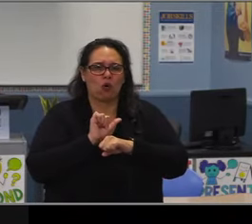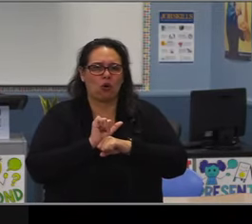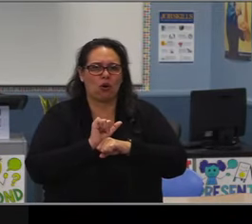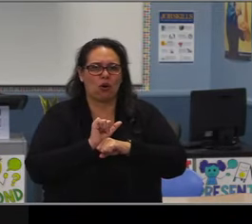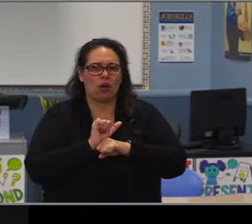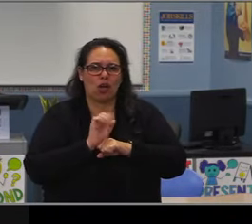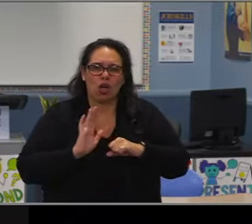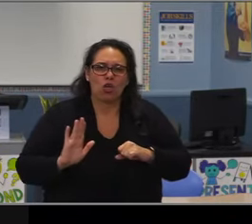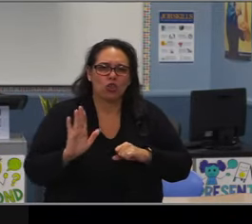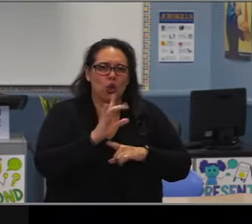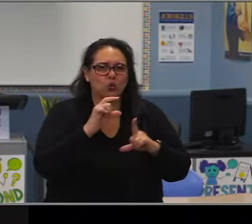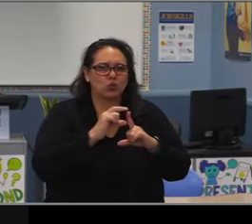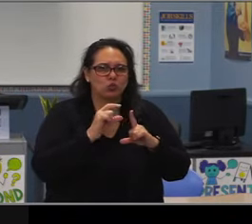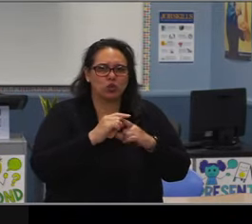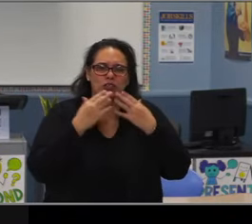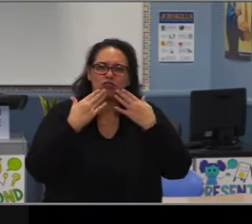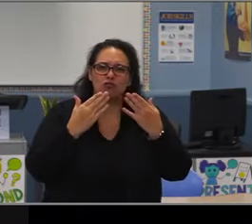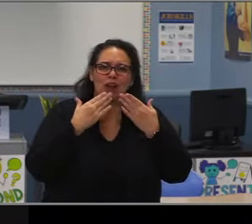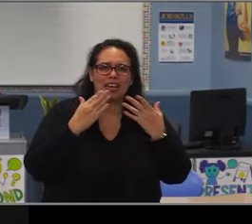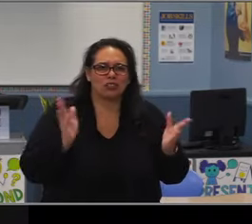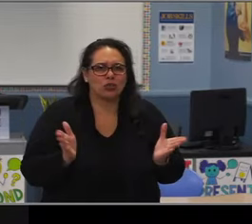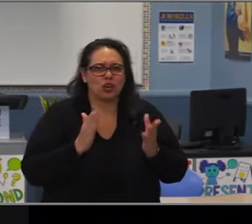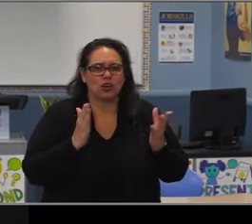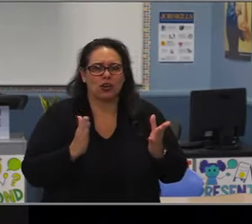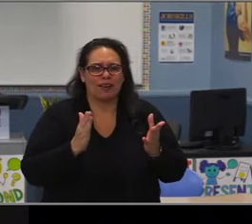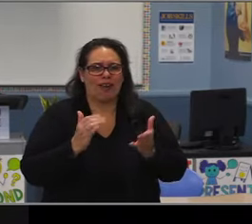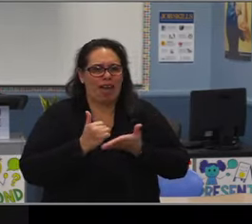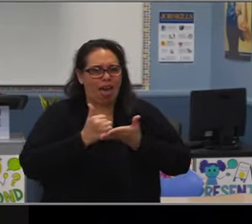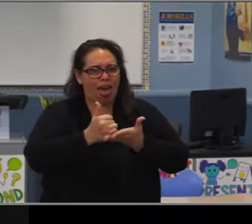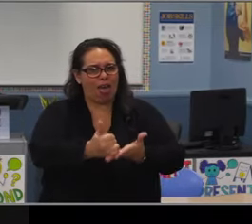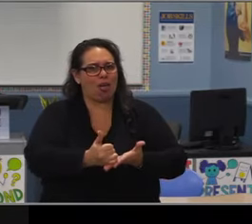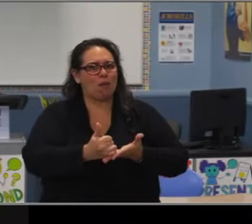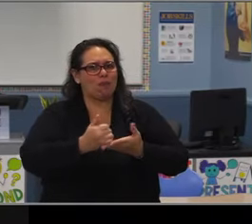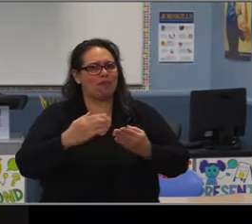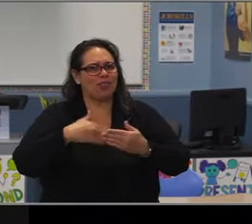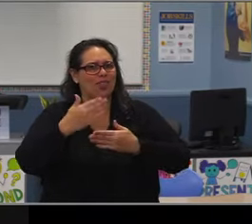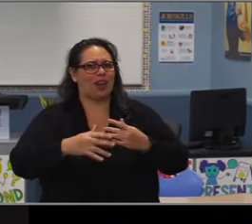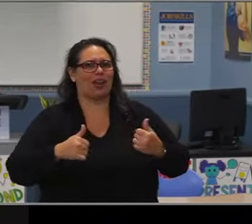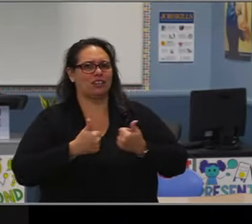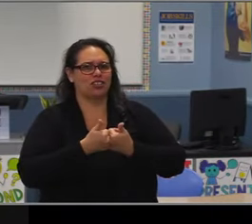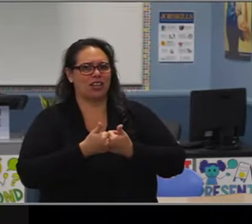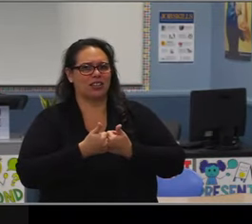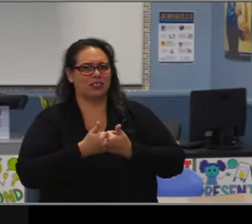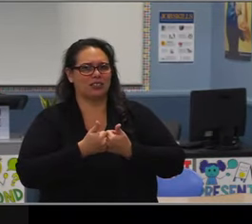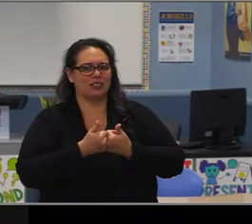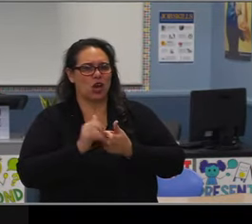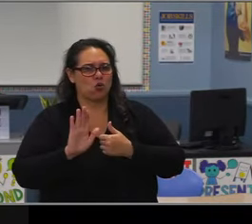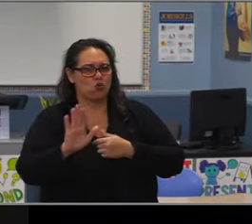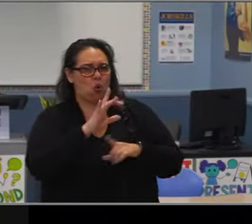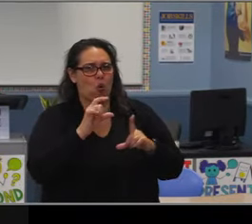have brought national recognition to our school system. Your commitment to excellence for all students